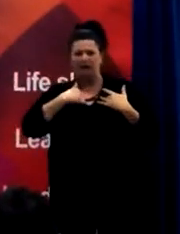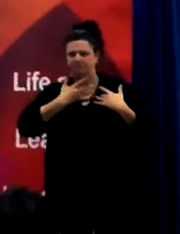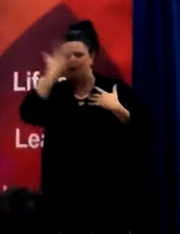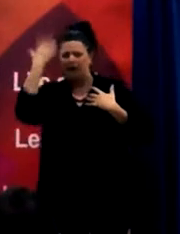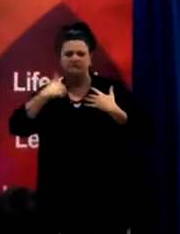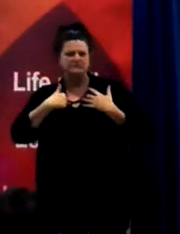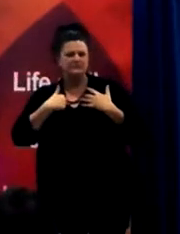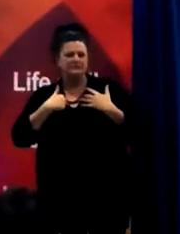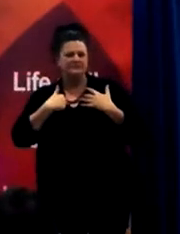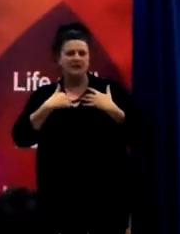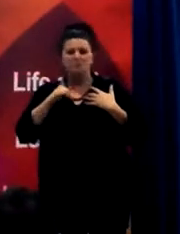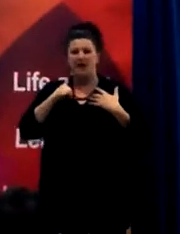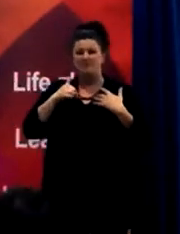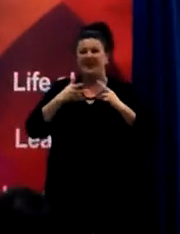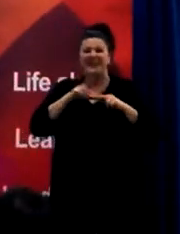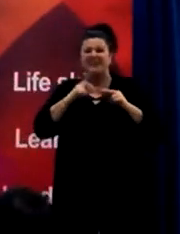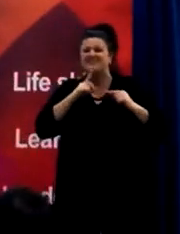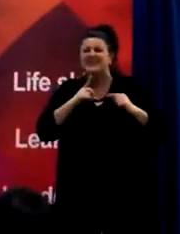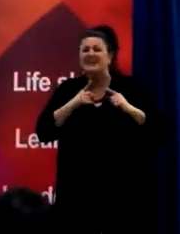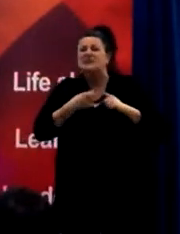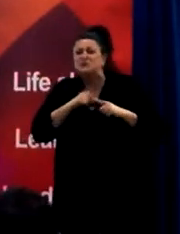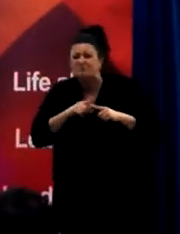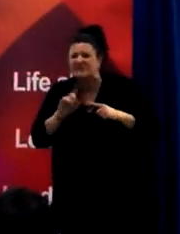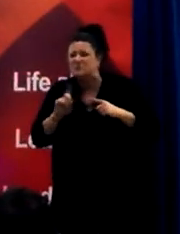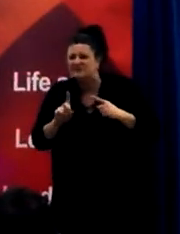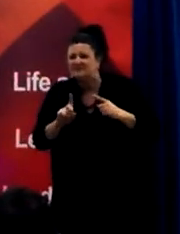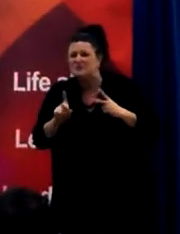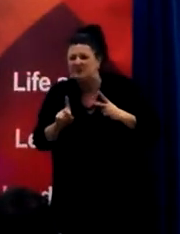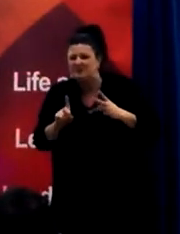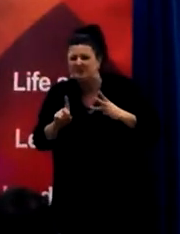especially if I had to say, “Pardon?” more than twice. I believed that people thought I was an idiot at times, that they just tolerated me,